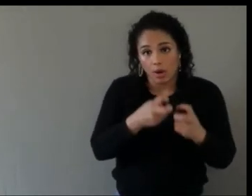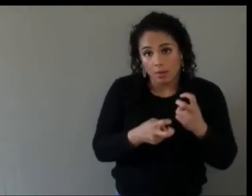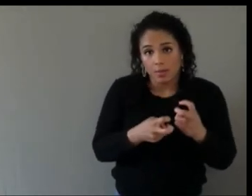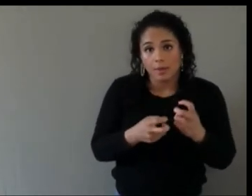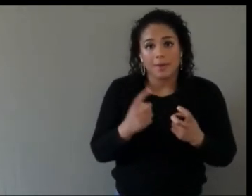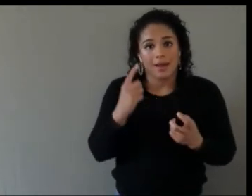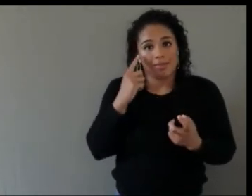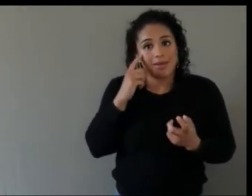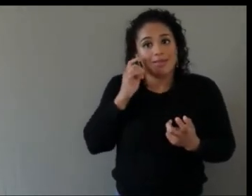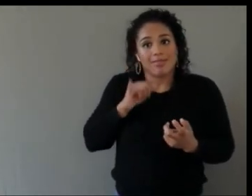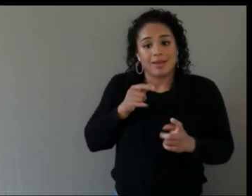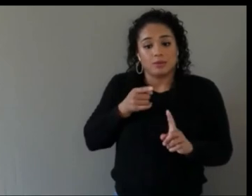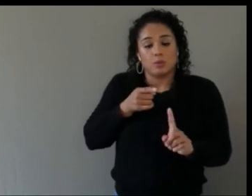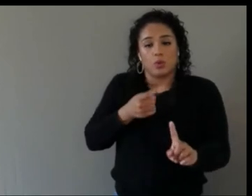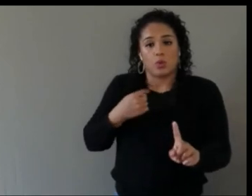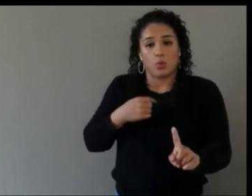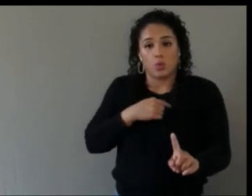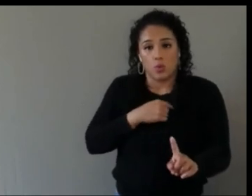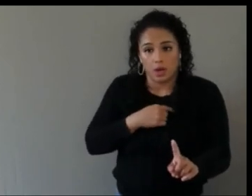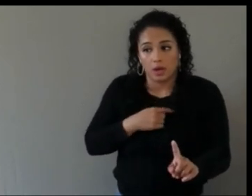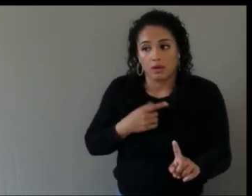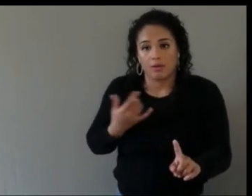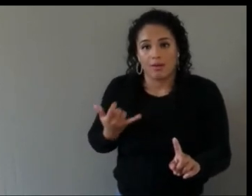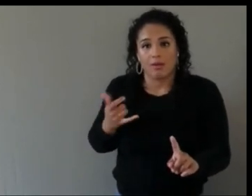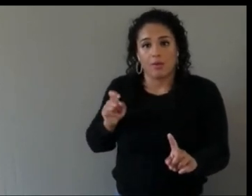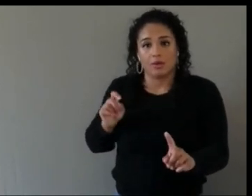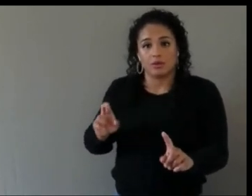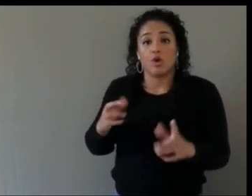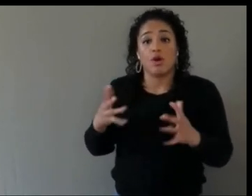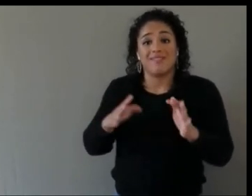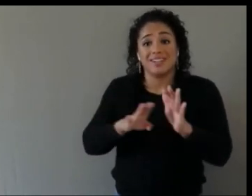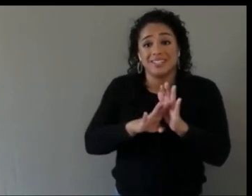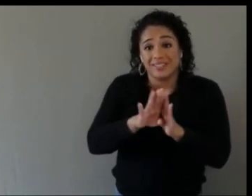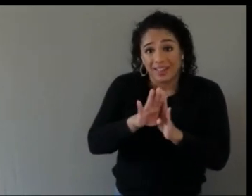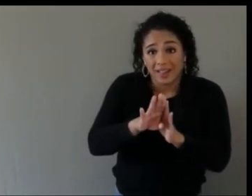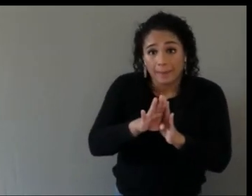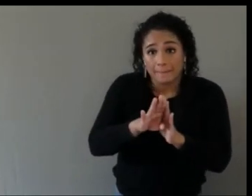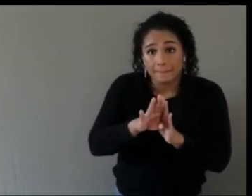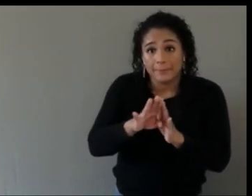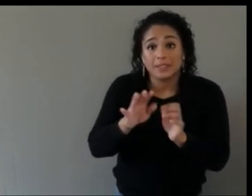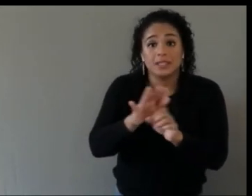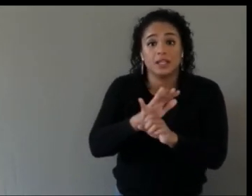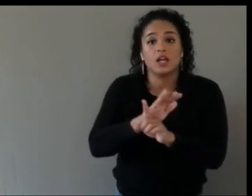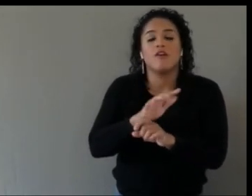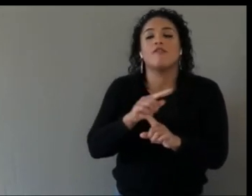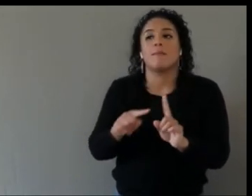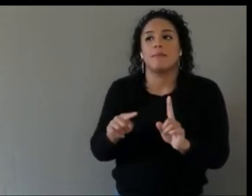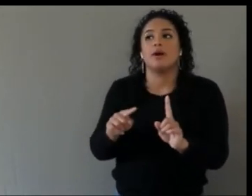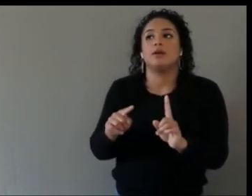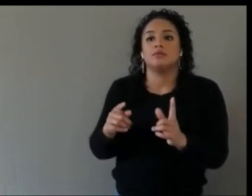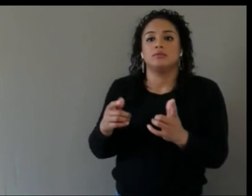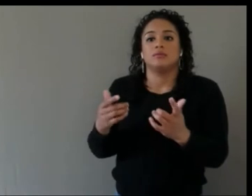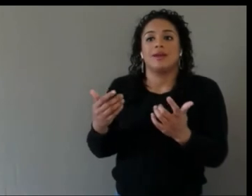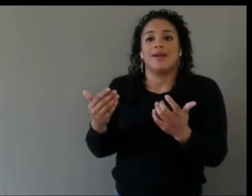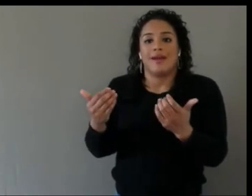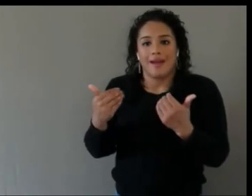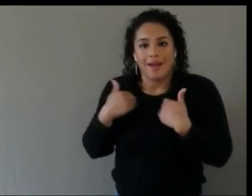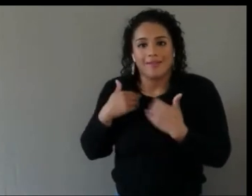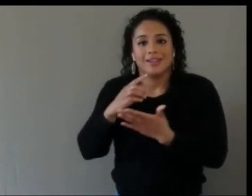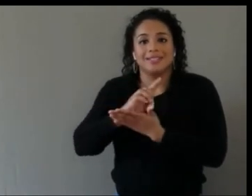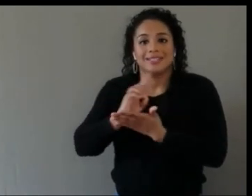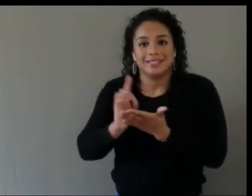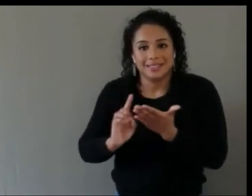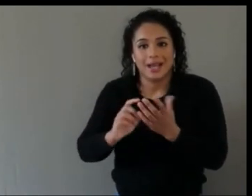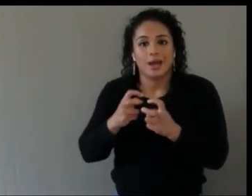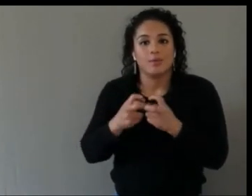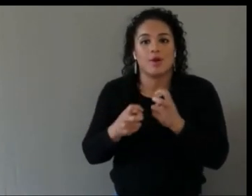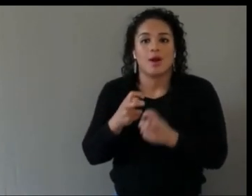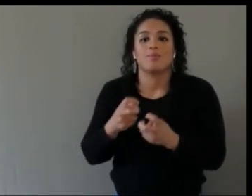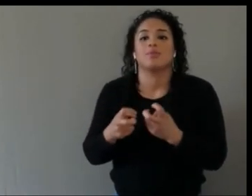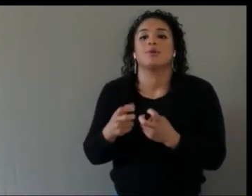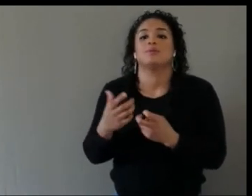It has developed enough where there's design problems, and there's also engineering problems,